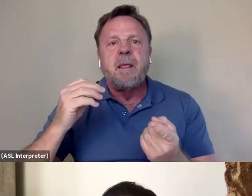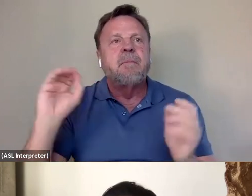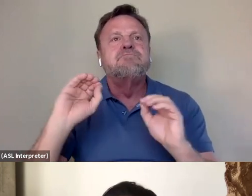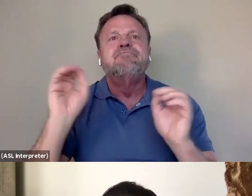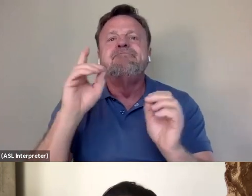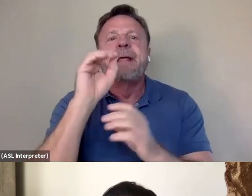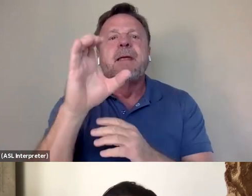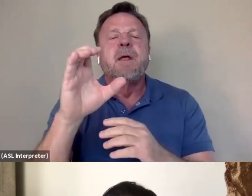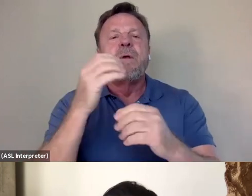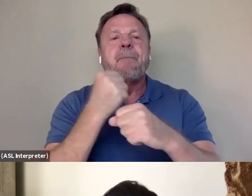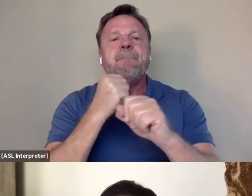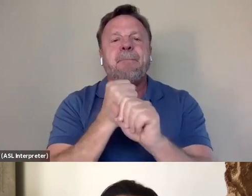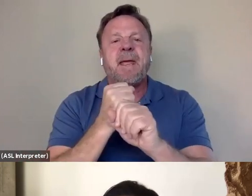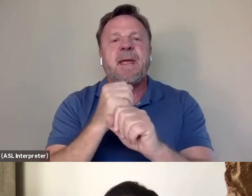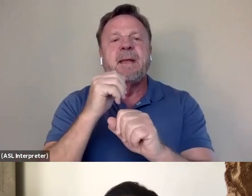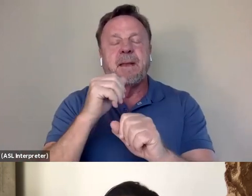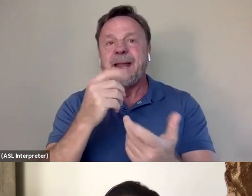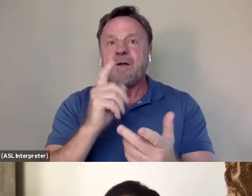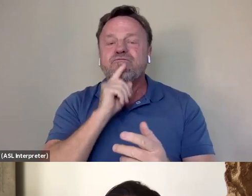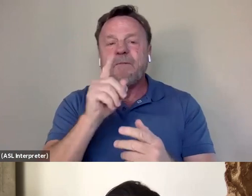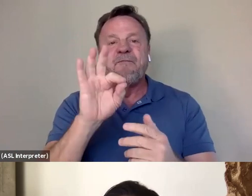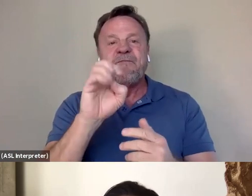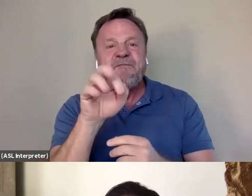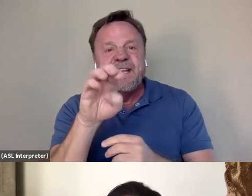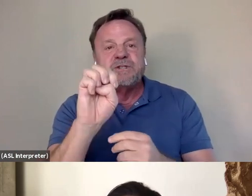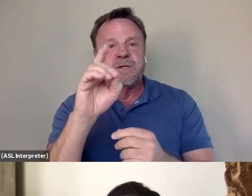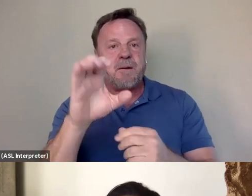that was made by a feature documentary that was made by an Asian-American.